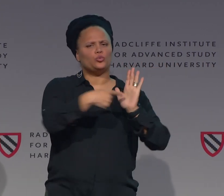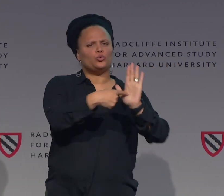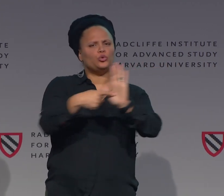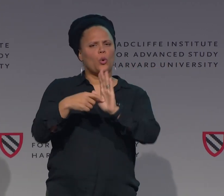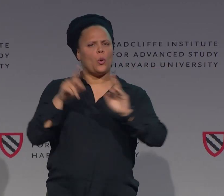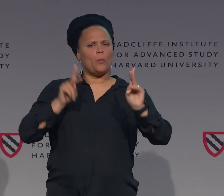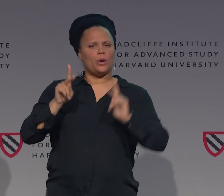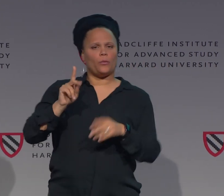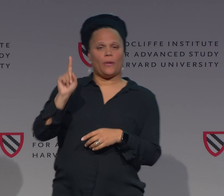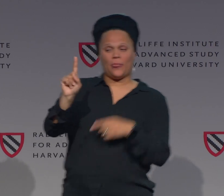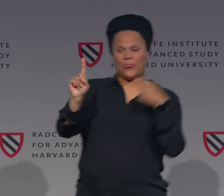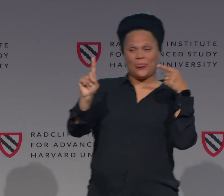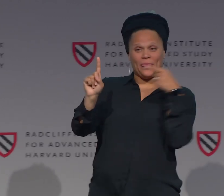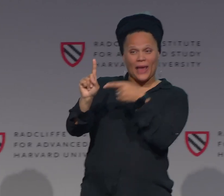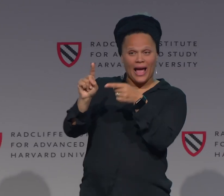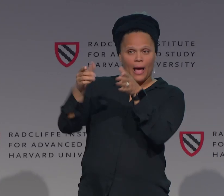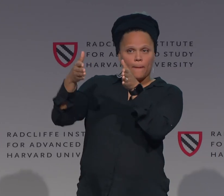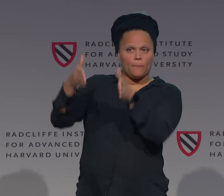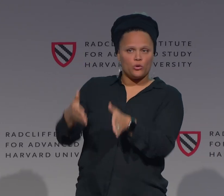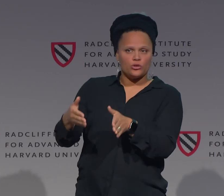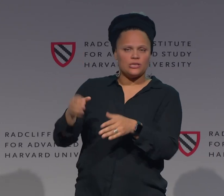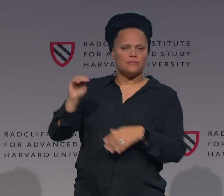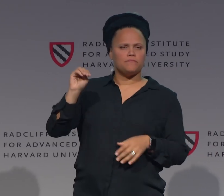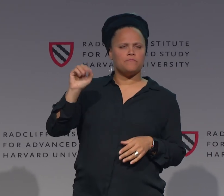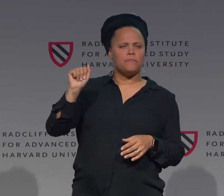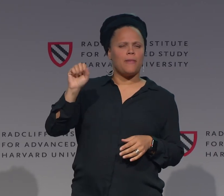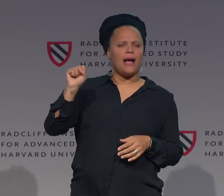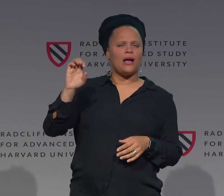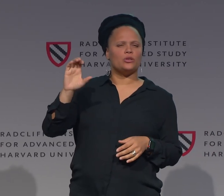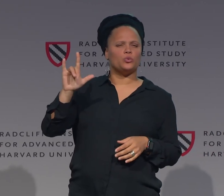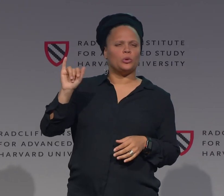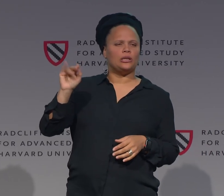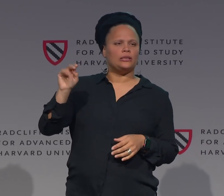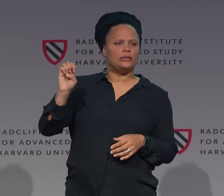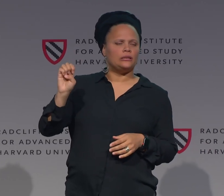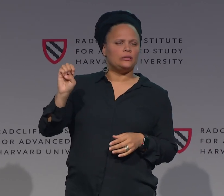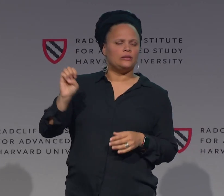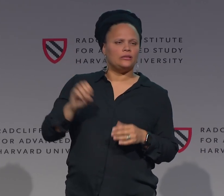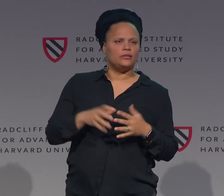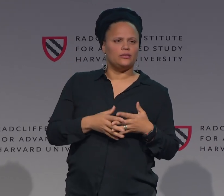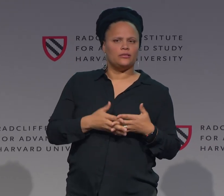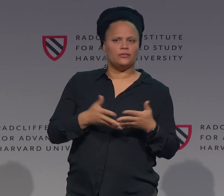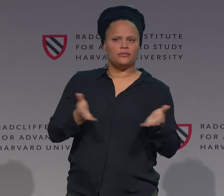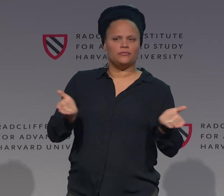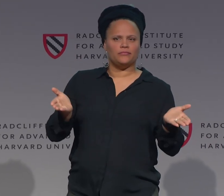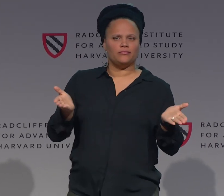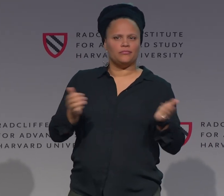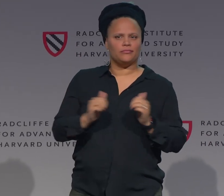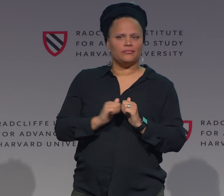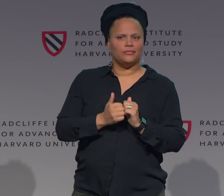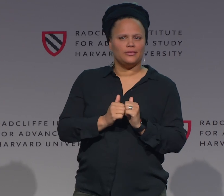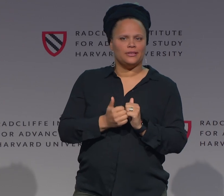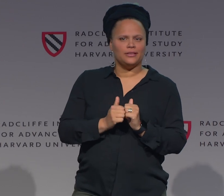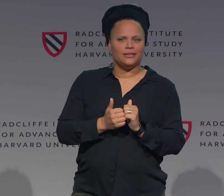Now, how would you demonstrate or manifest that person as masculine with that same hand